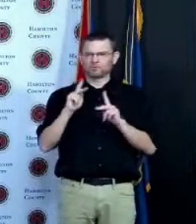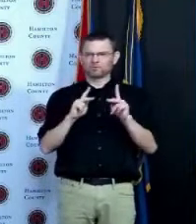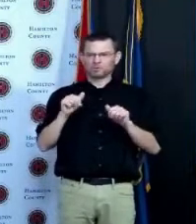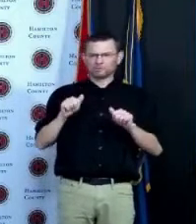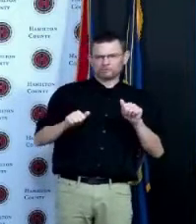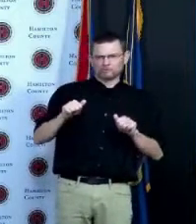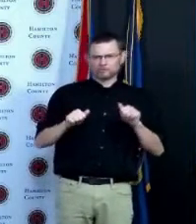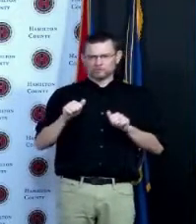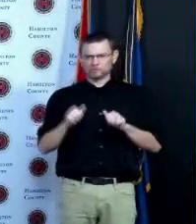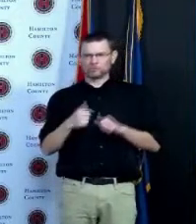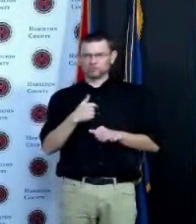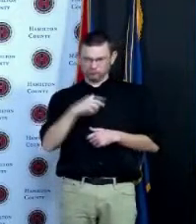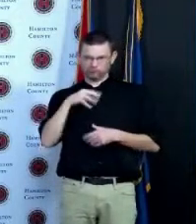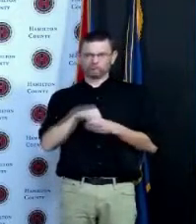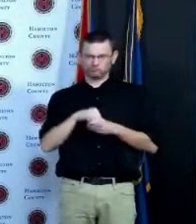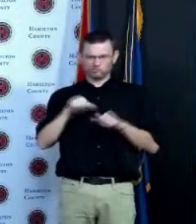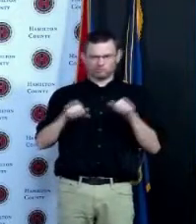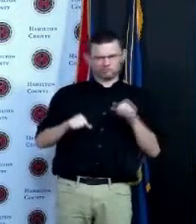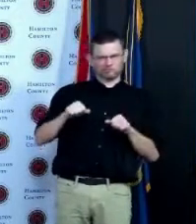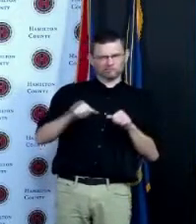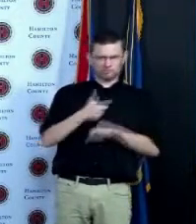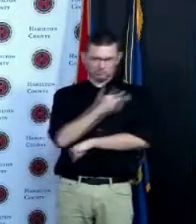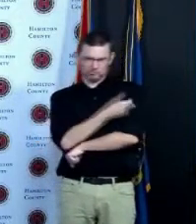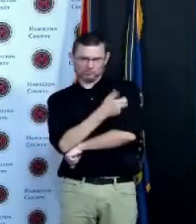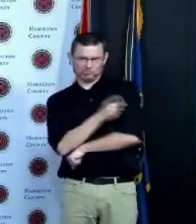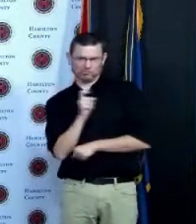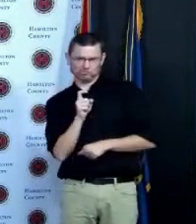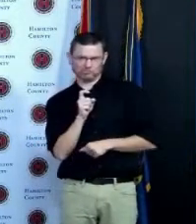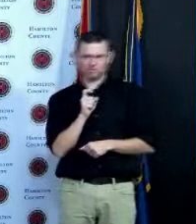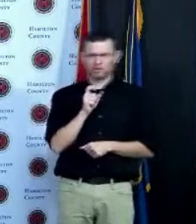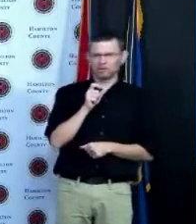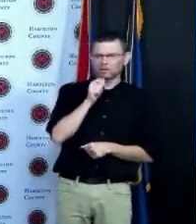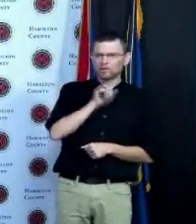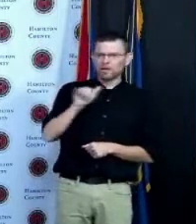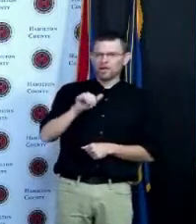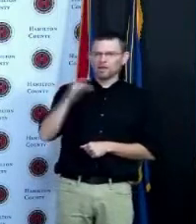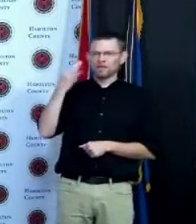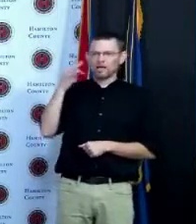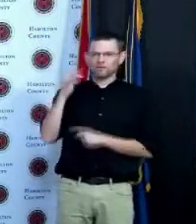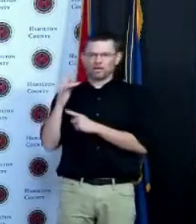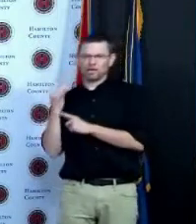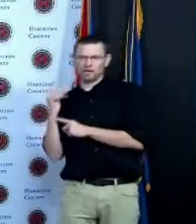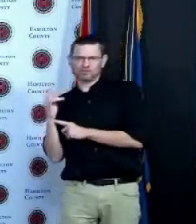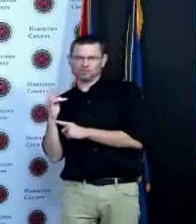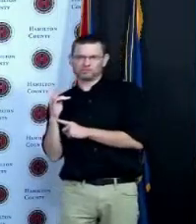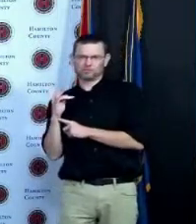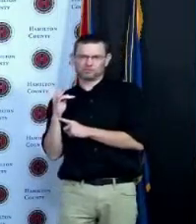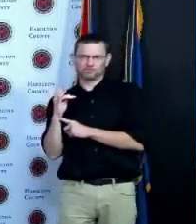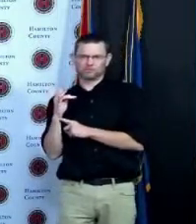this thing was going to be similar to 1918 or 1919 when you're on radio for about 18 to 20 hours a